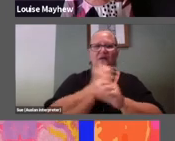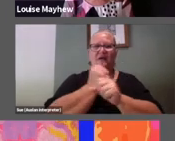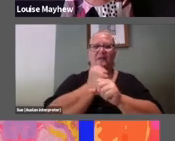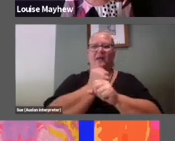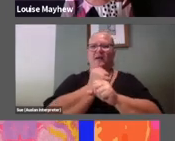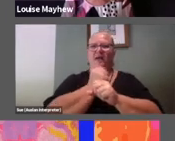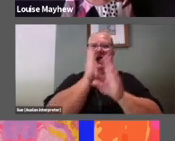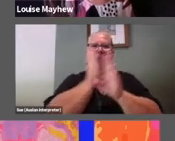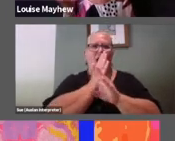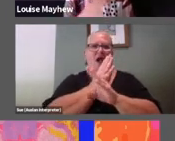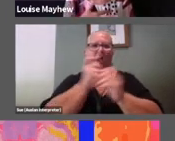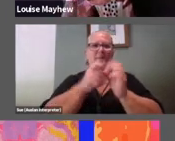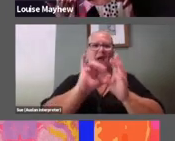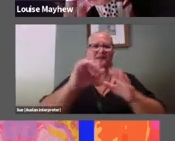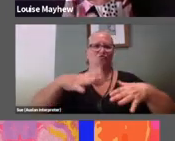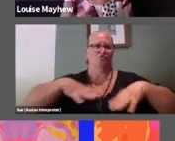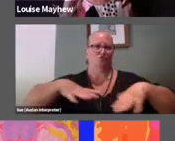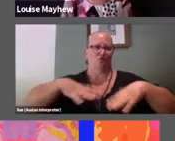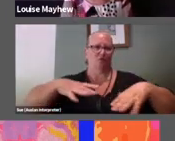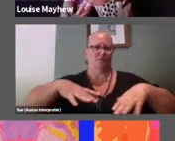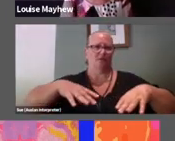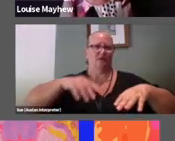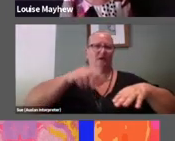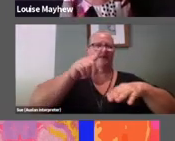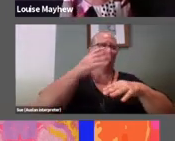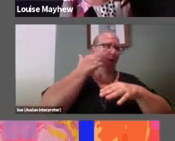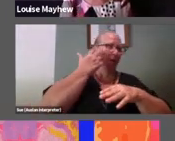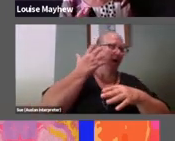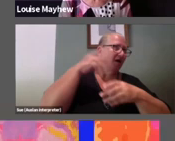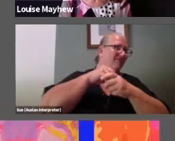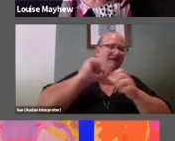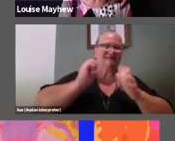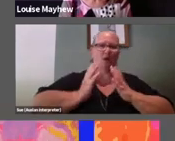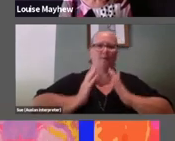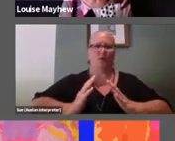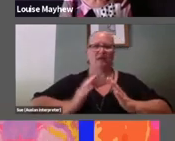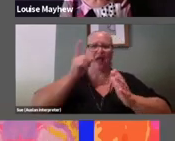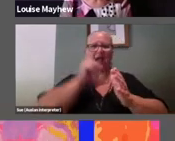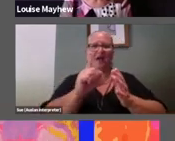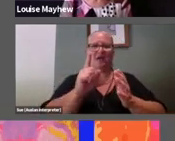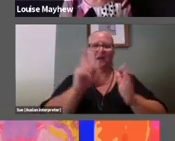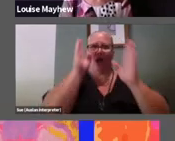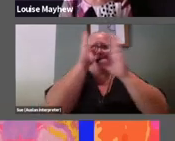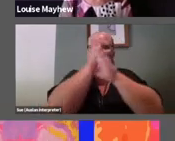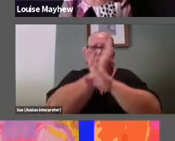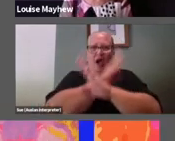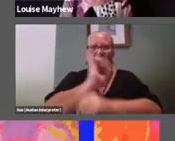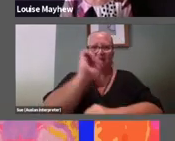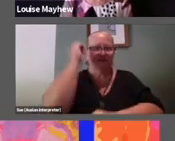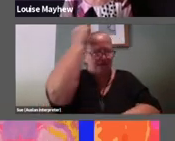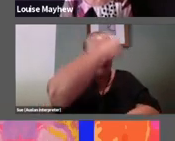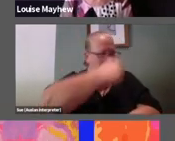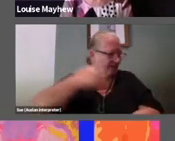costumes, which always engulf his body and concealed his head, yet his identity